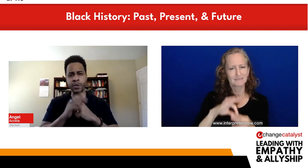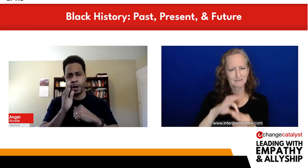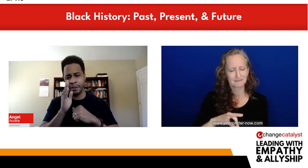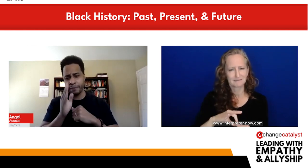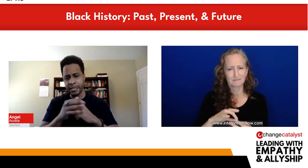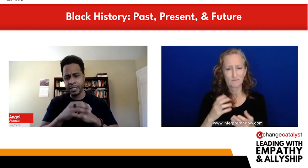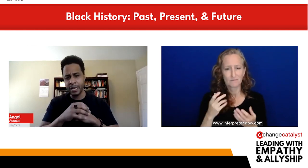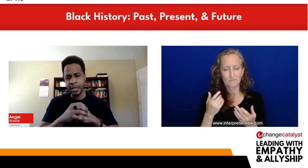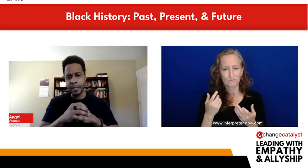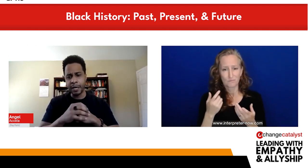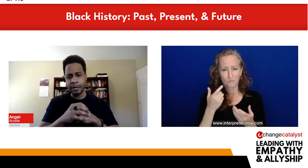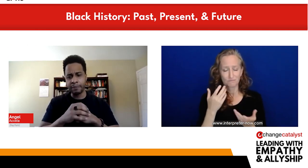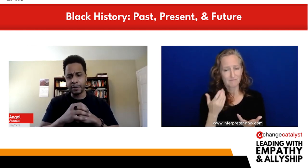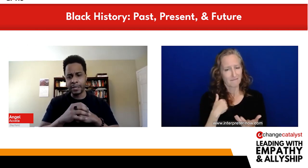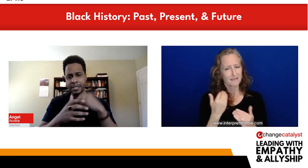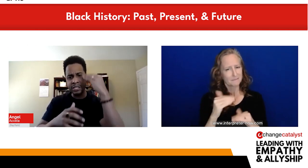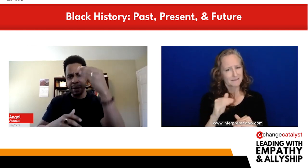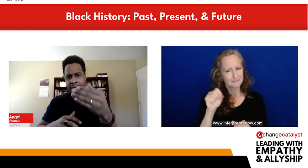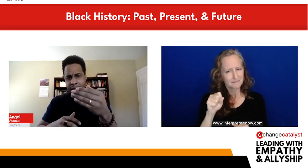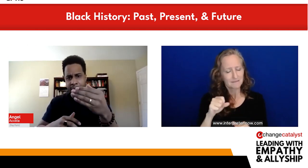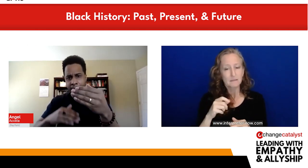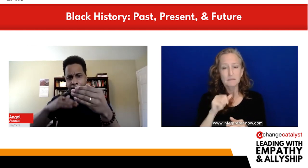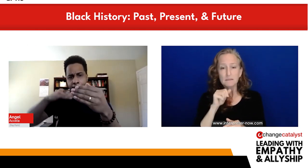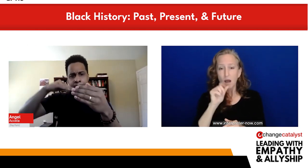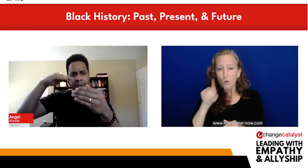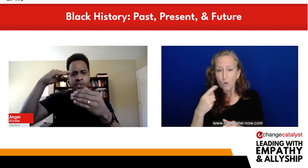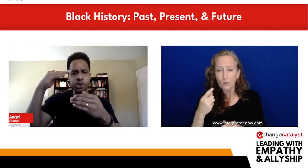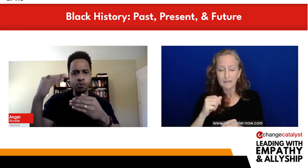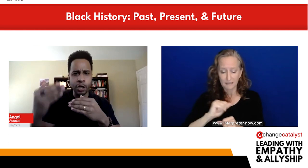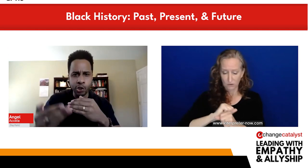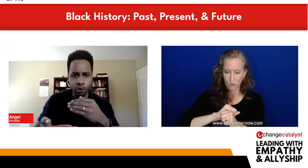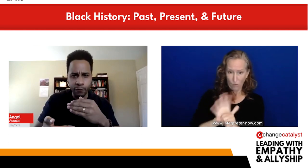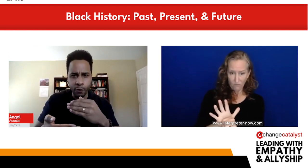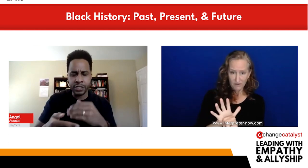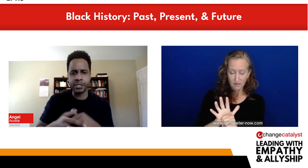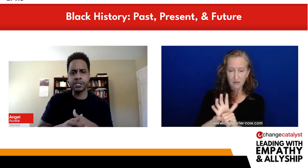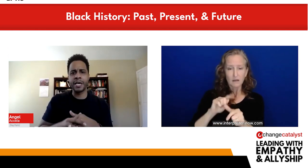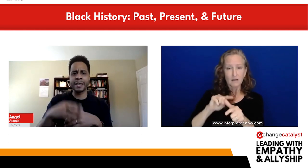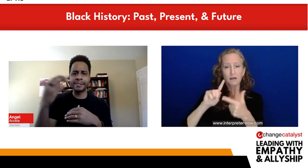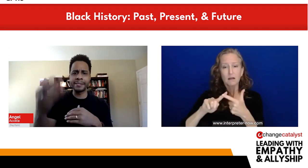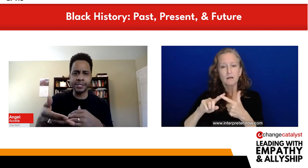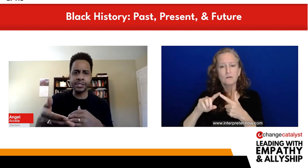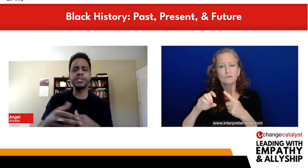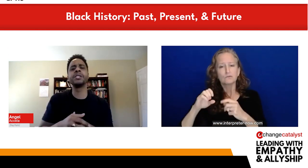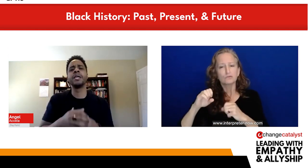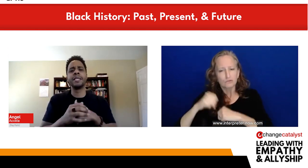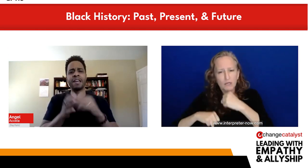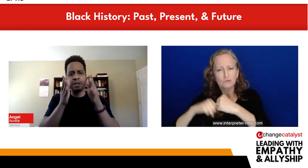Because we are in the face of not just a pandemic, but structural forces and conditions that